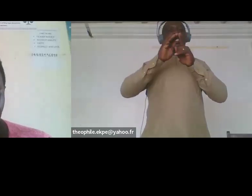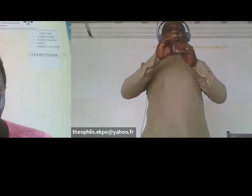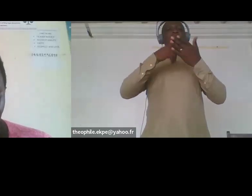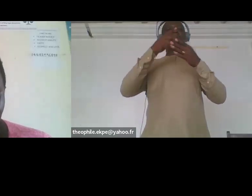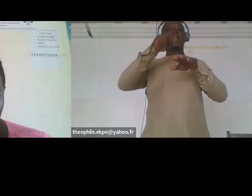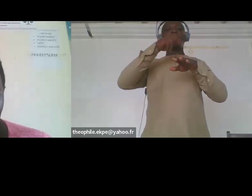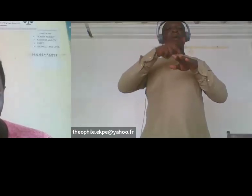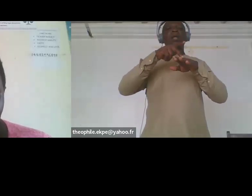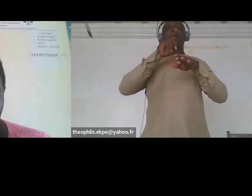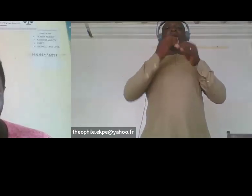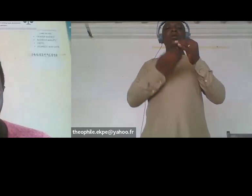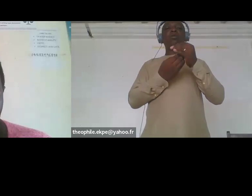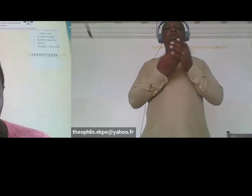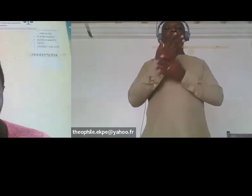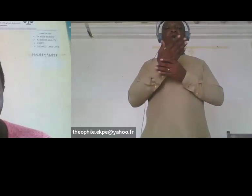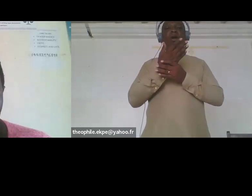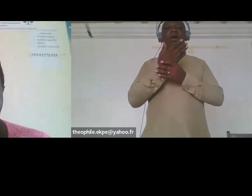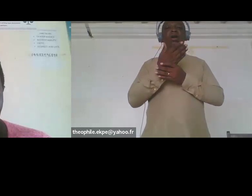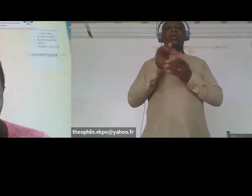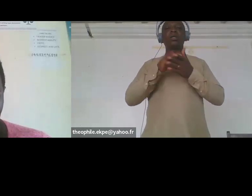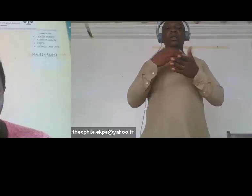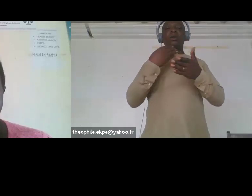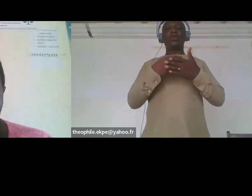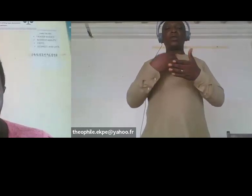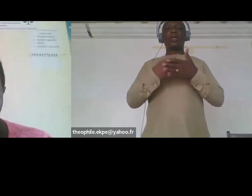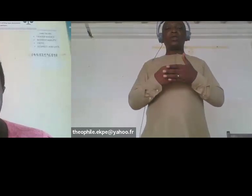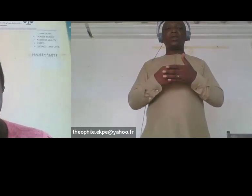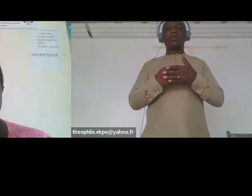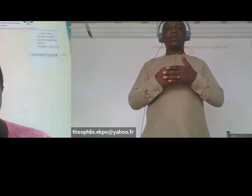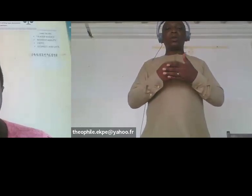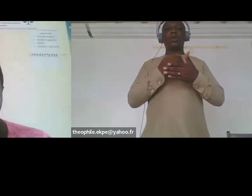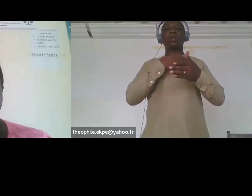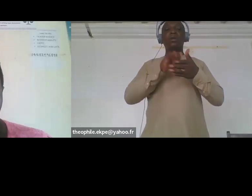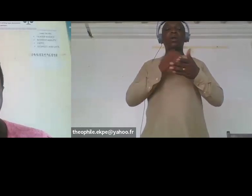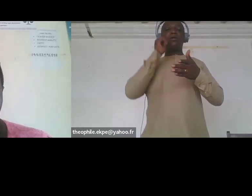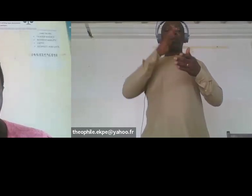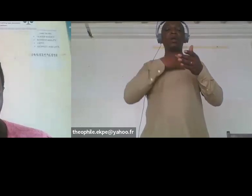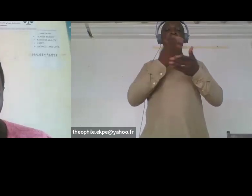disability inclusive health services provision budgeting for women and girls